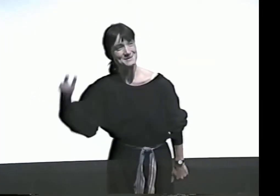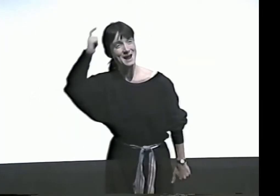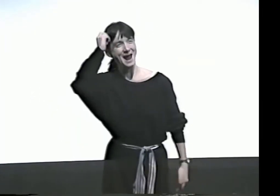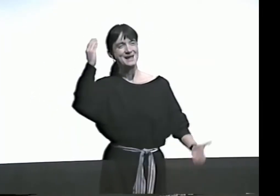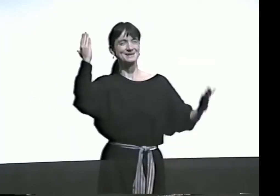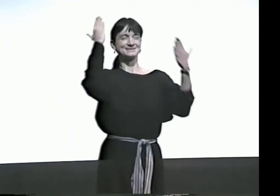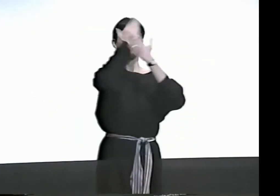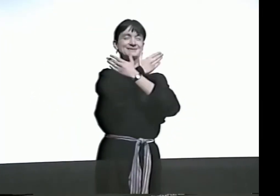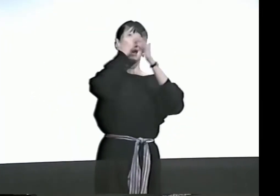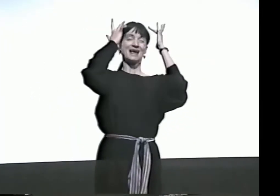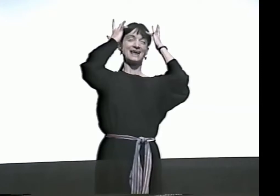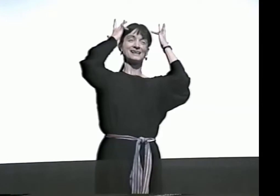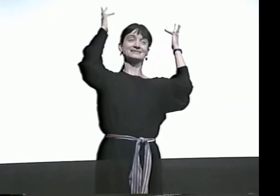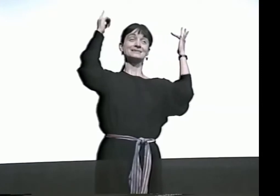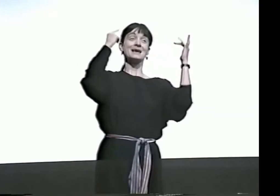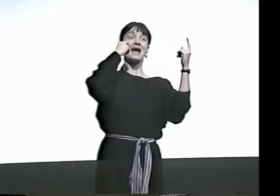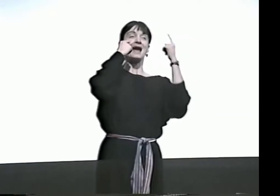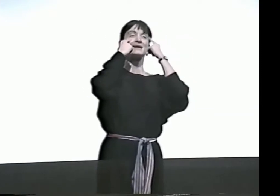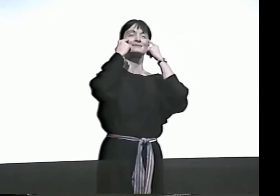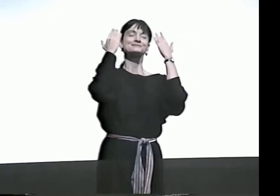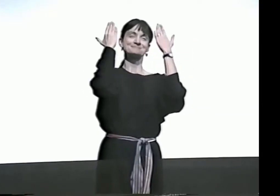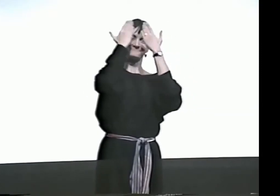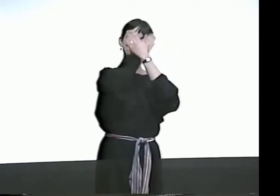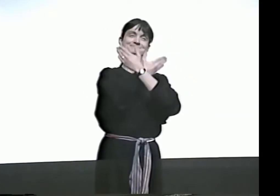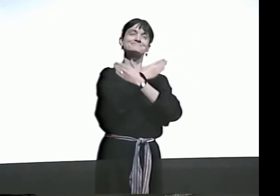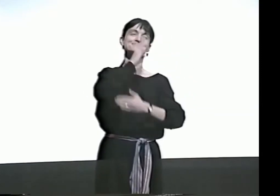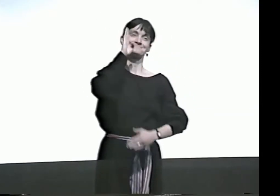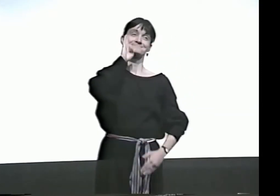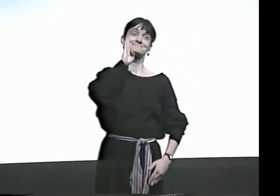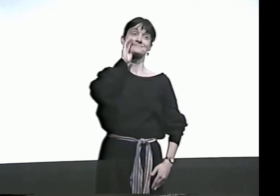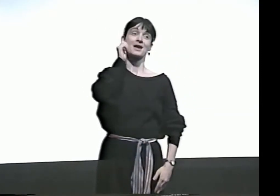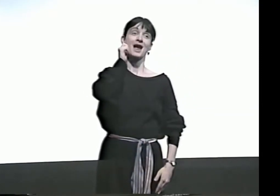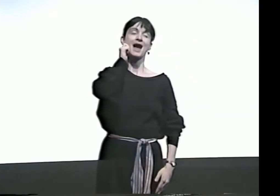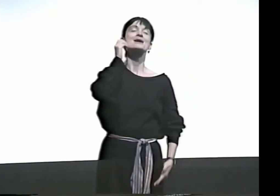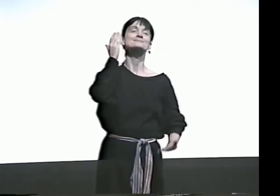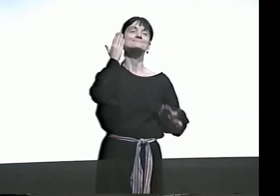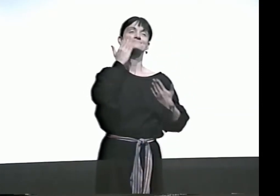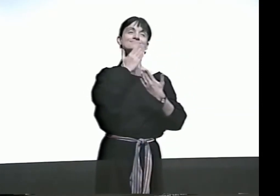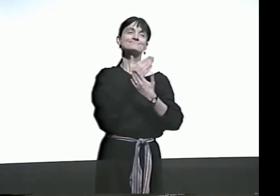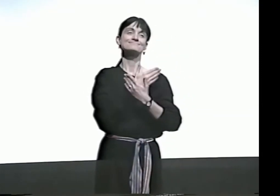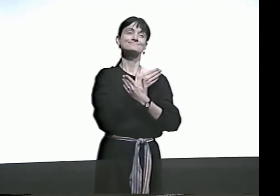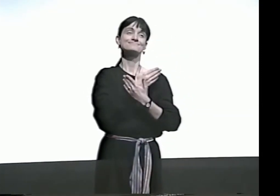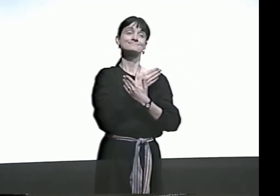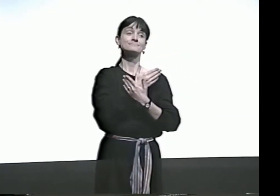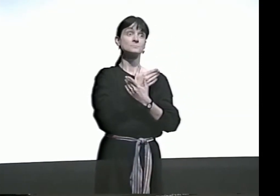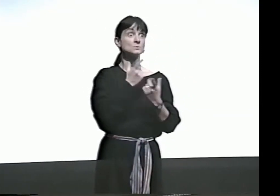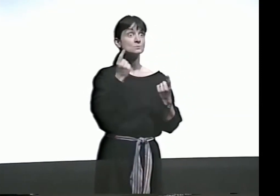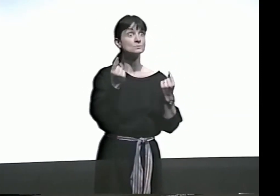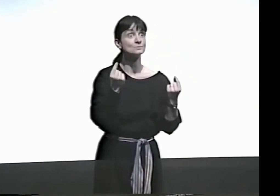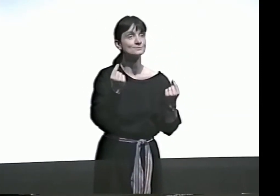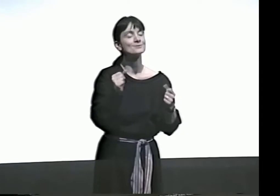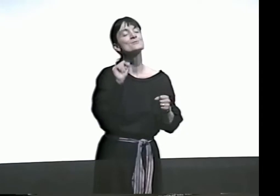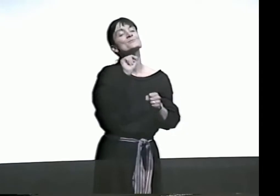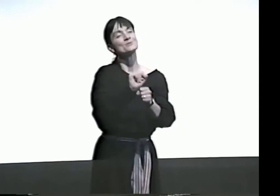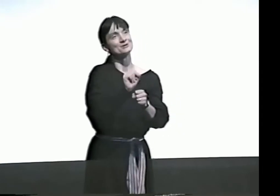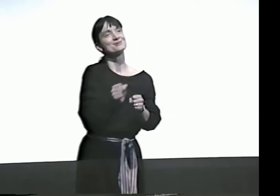CUTE, LITTLE BOY, DARK-BROWN HAIR, DARK-BROWN EYES, DARK-BROWN COMPLEXION